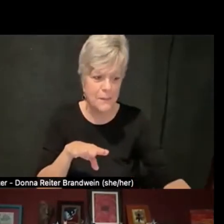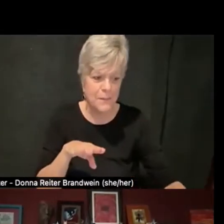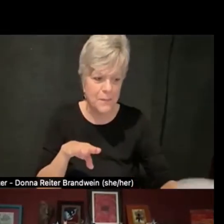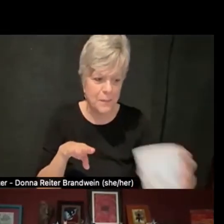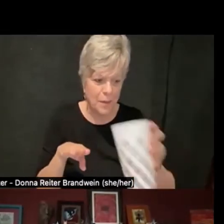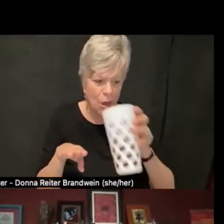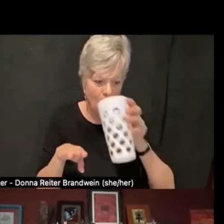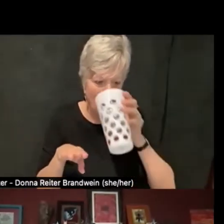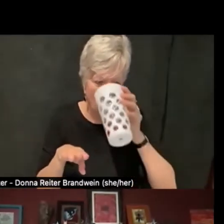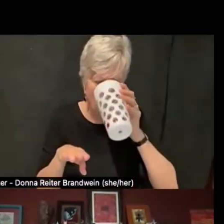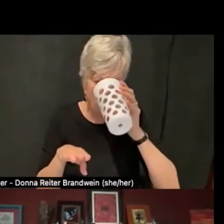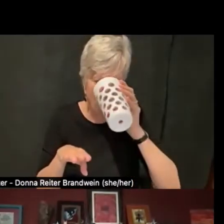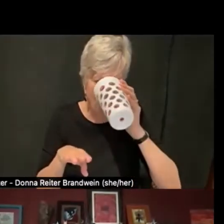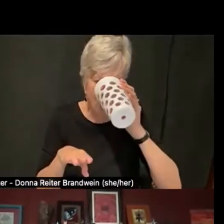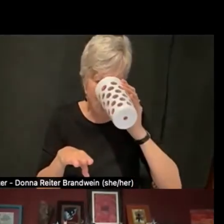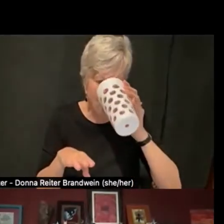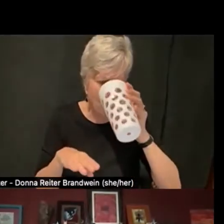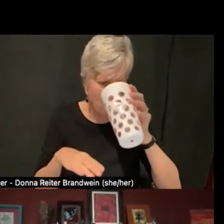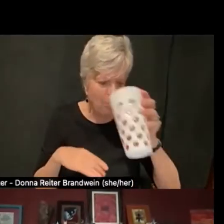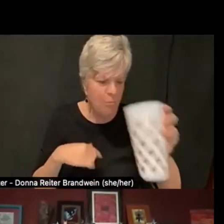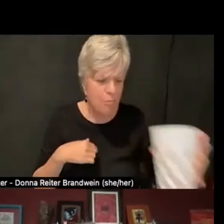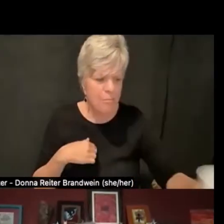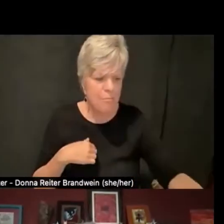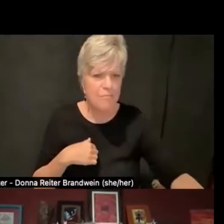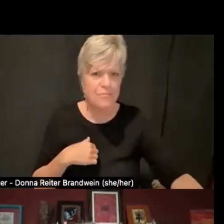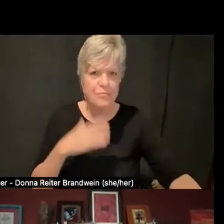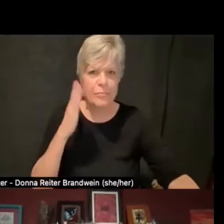I am gonna acknowledge that among